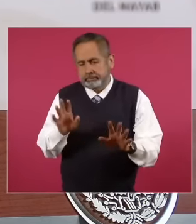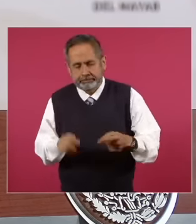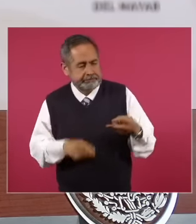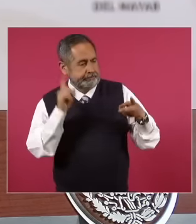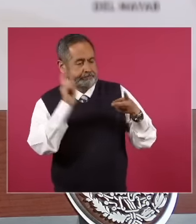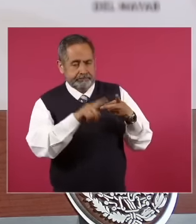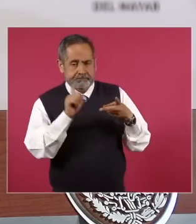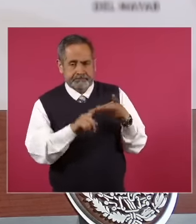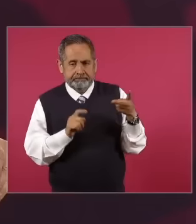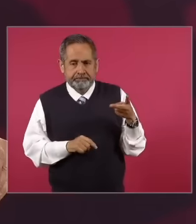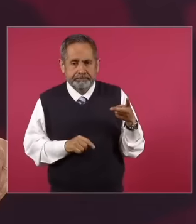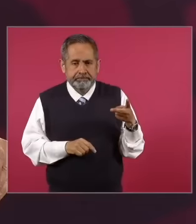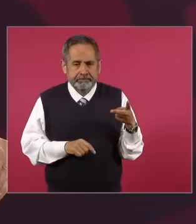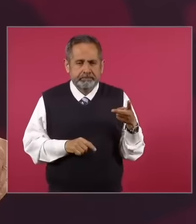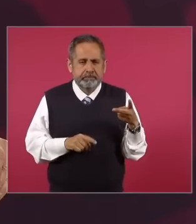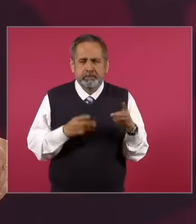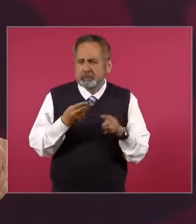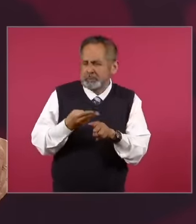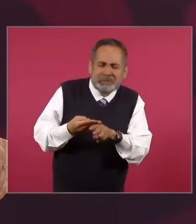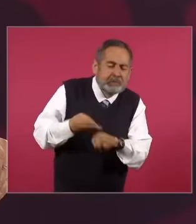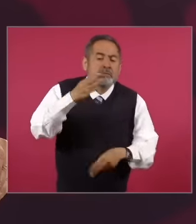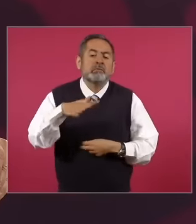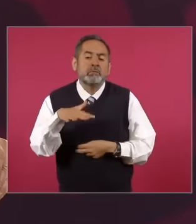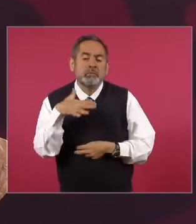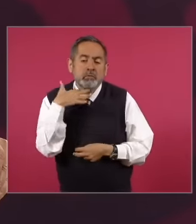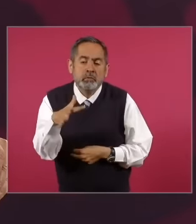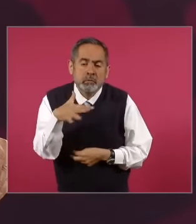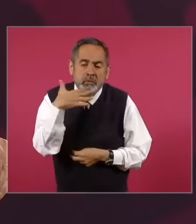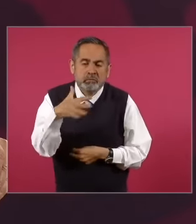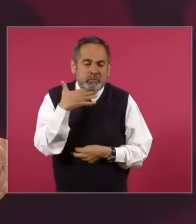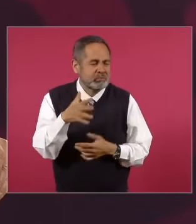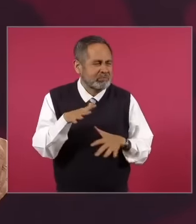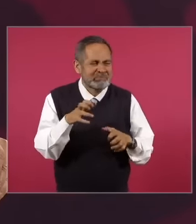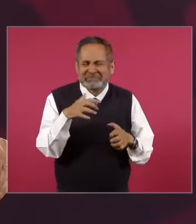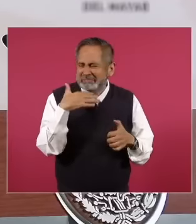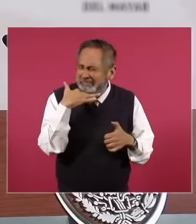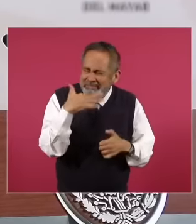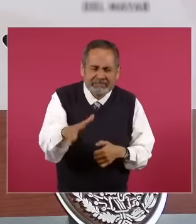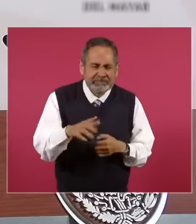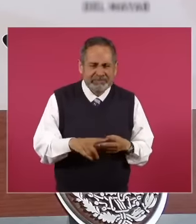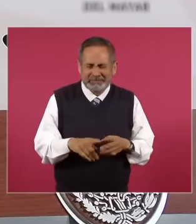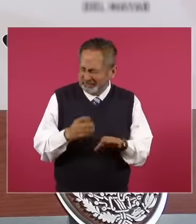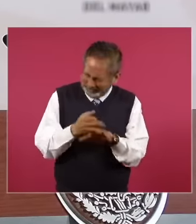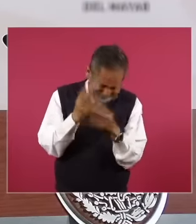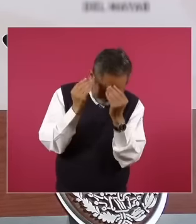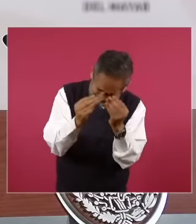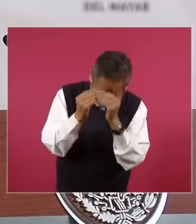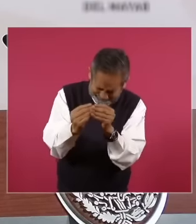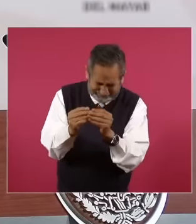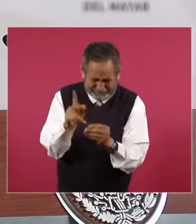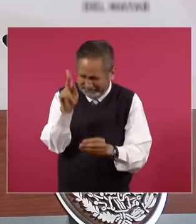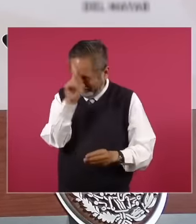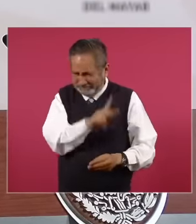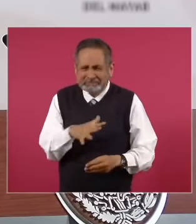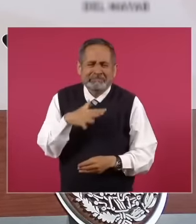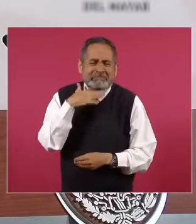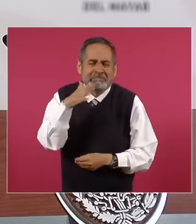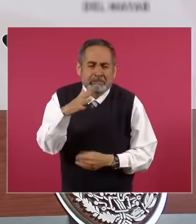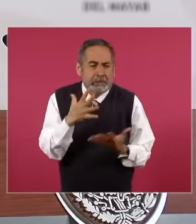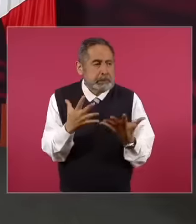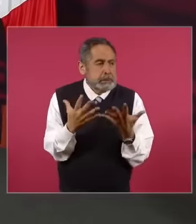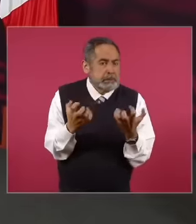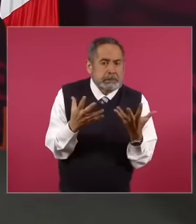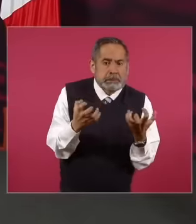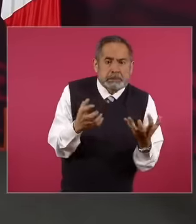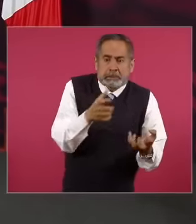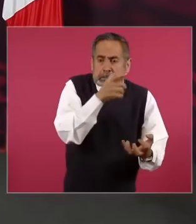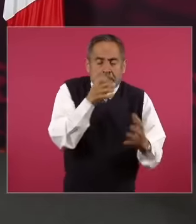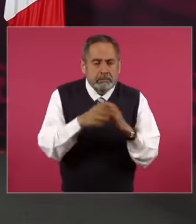is that they are very corrupt but very very ambitious that is why the question arises because